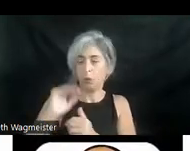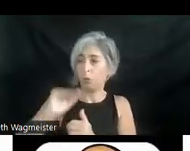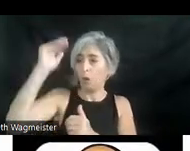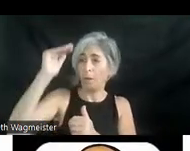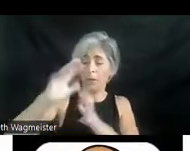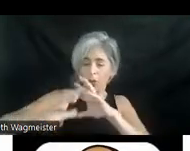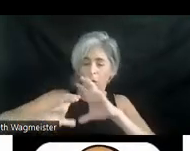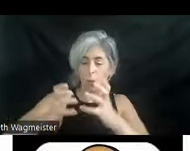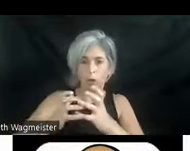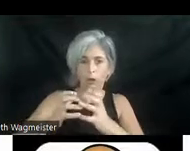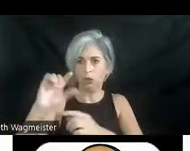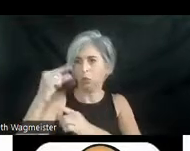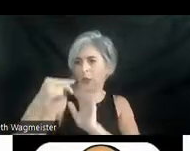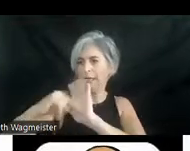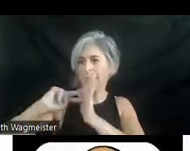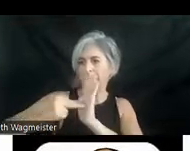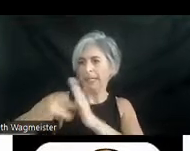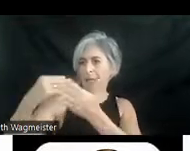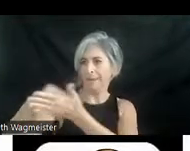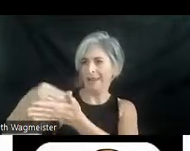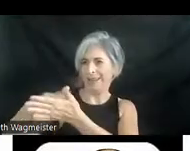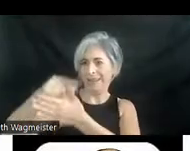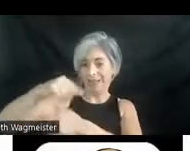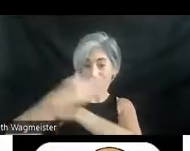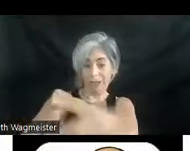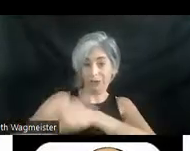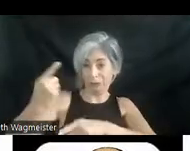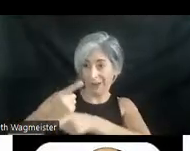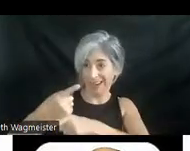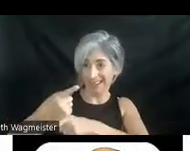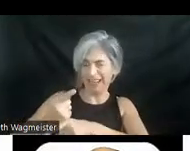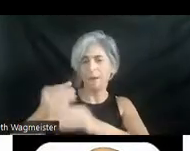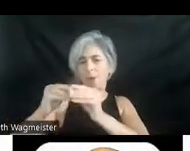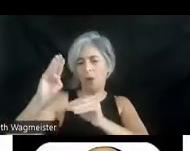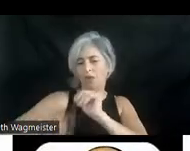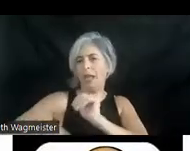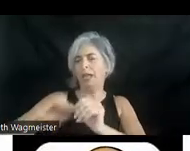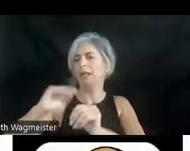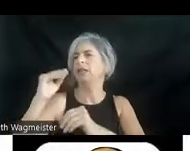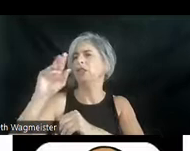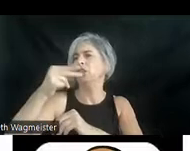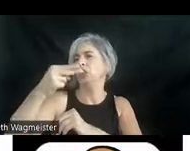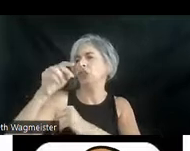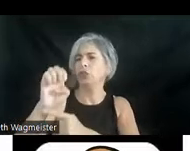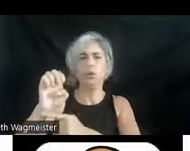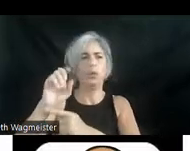money. Right in this country anyway. It's more than just a hue or spectrum of light.